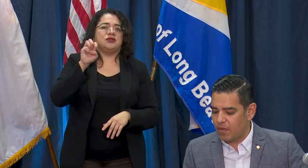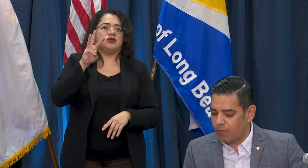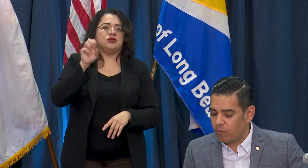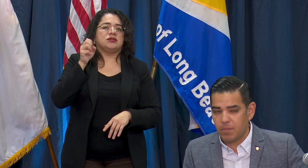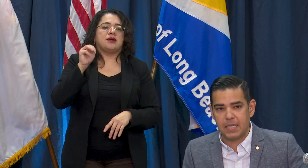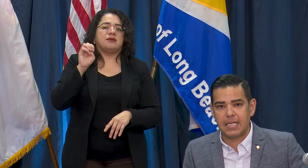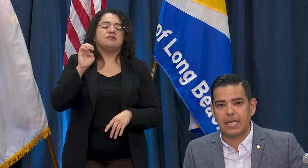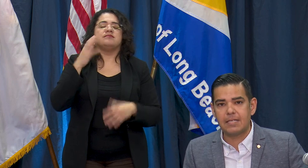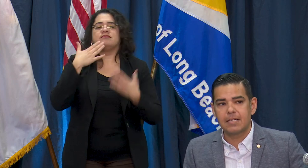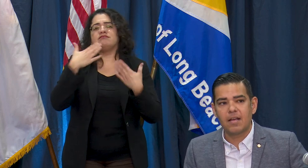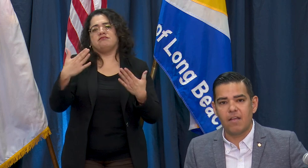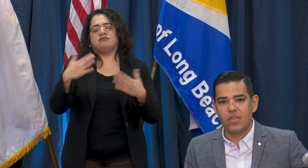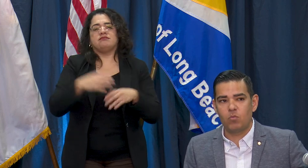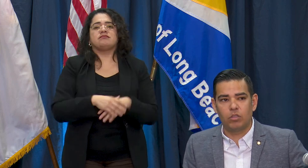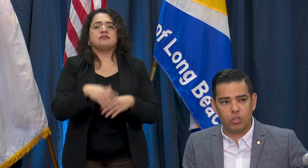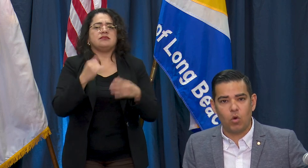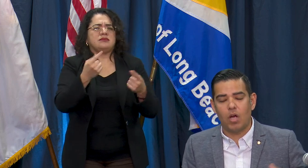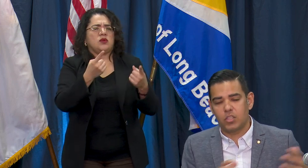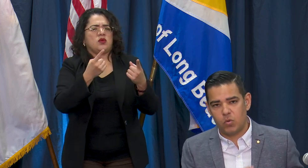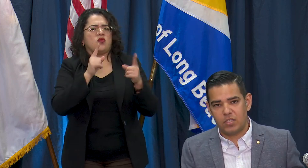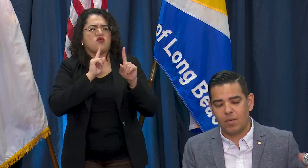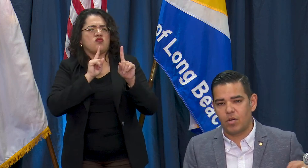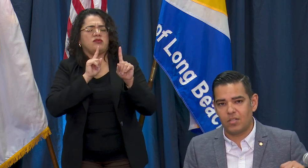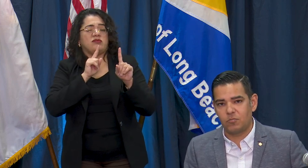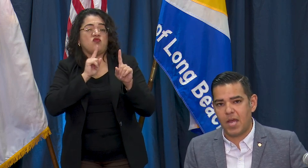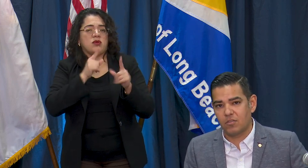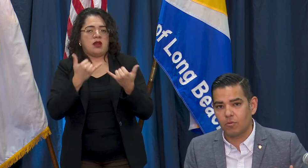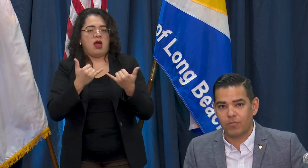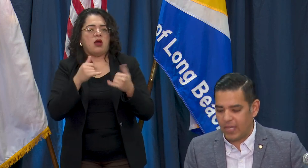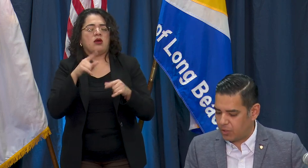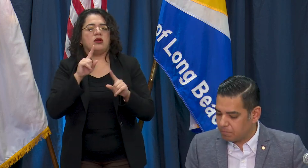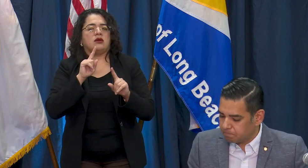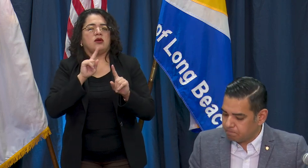the media and then we'll go on to a summary in Spanish. Thank you. Our